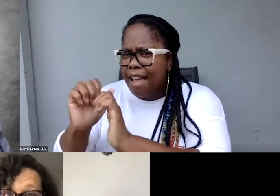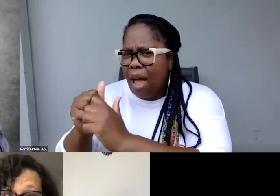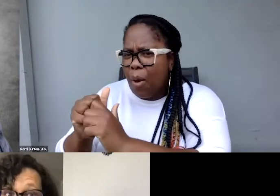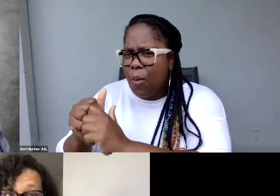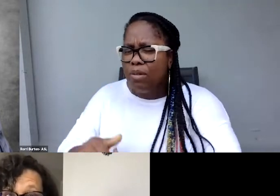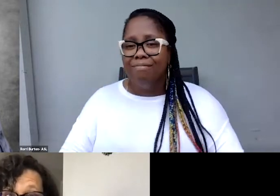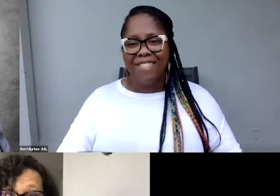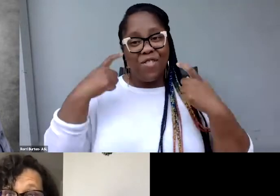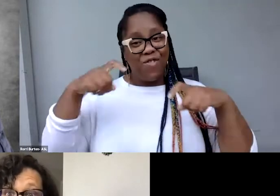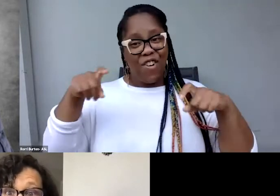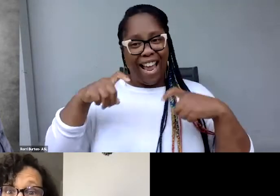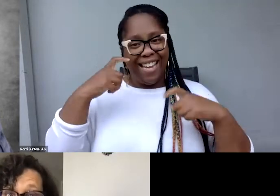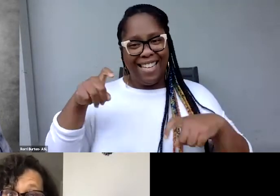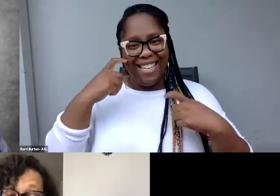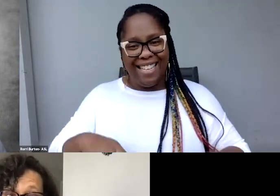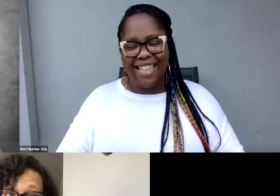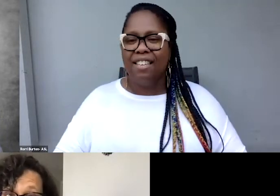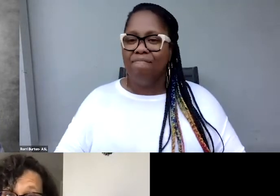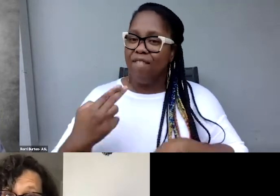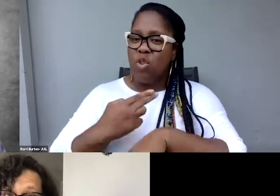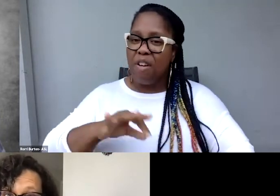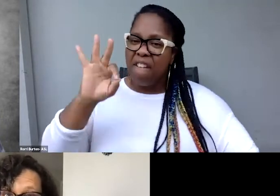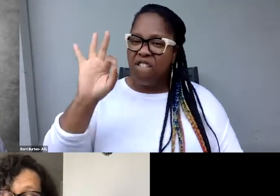Crying and using the F bomb.